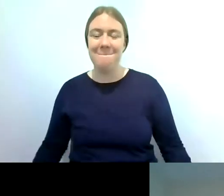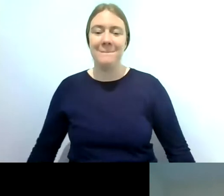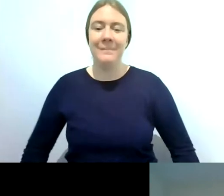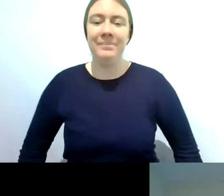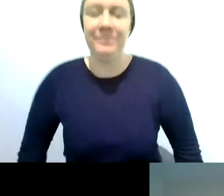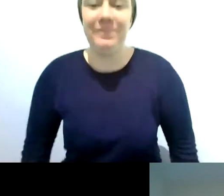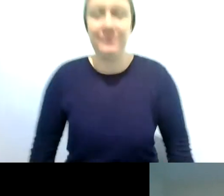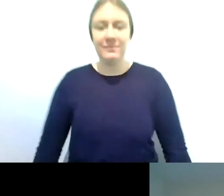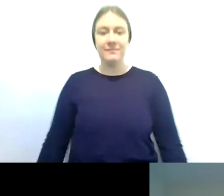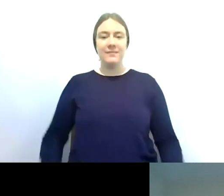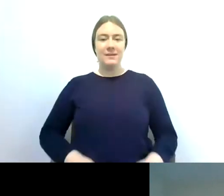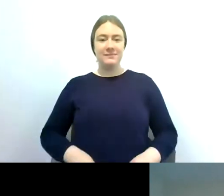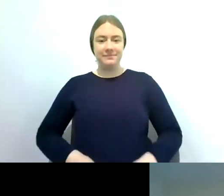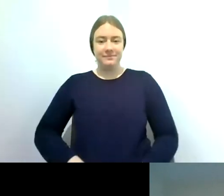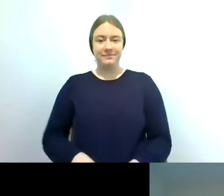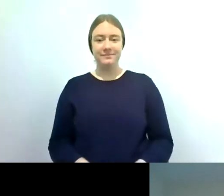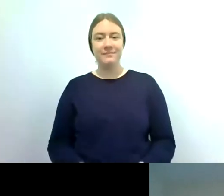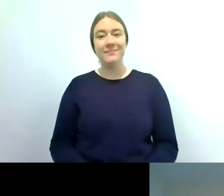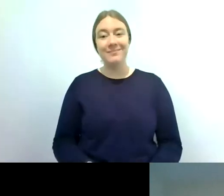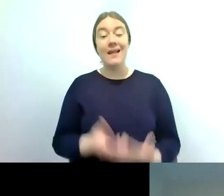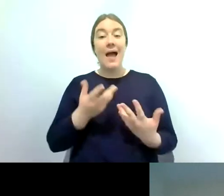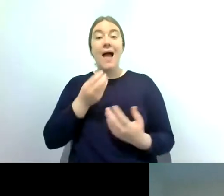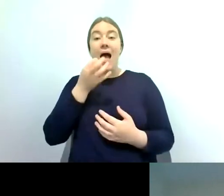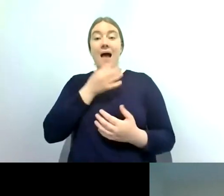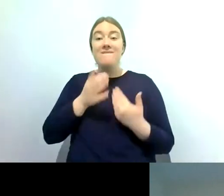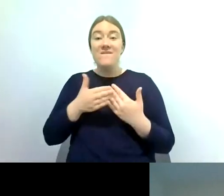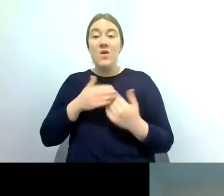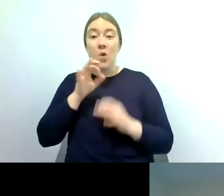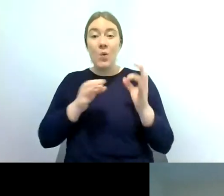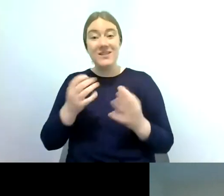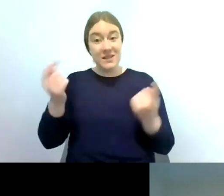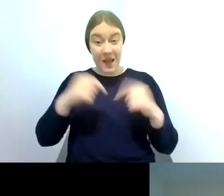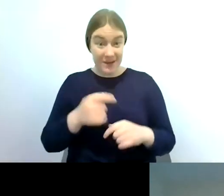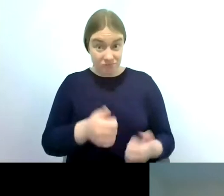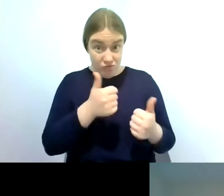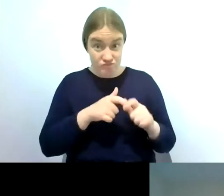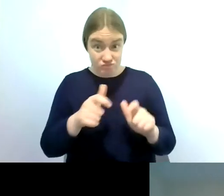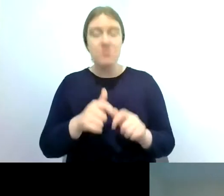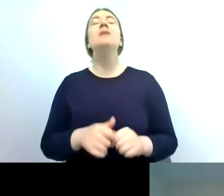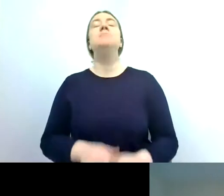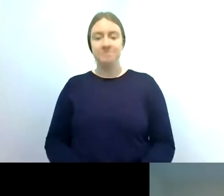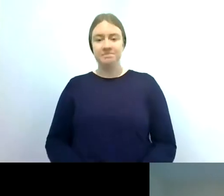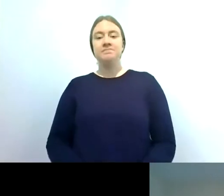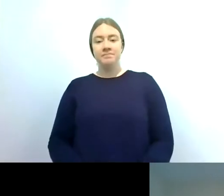more questions have uh have come in uh if that's okay rachel um so sue has asked if you could say a